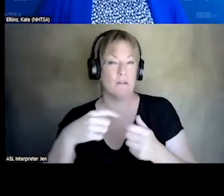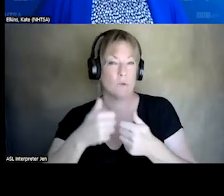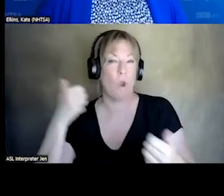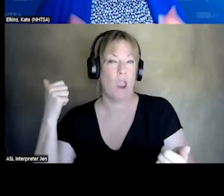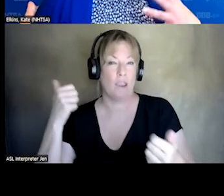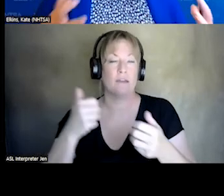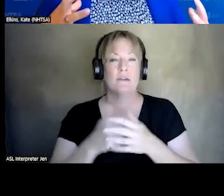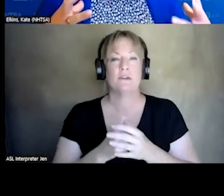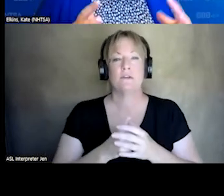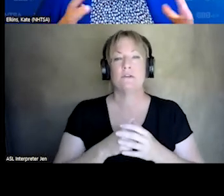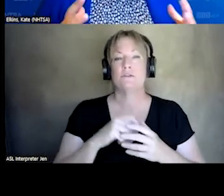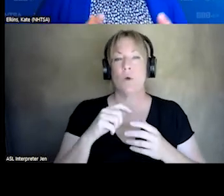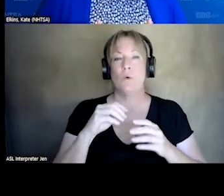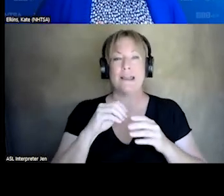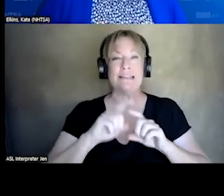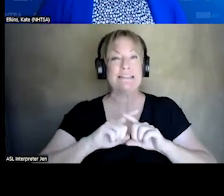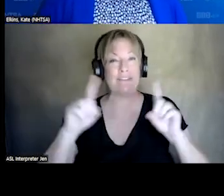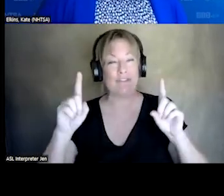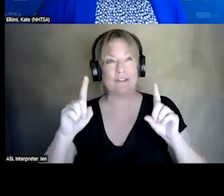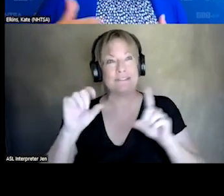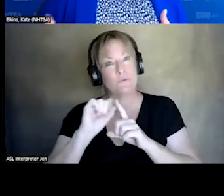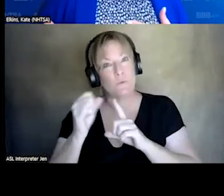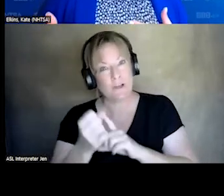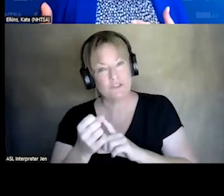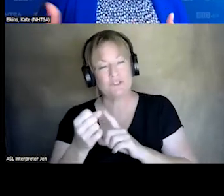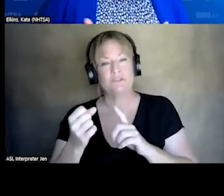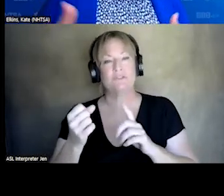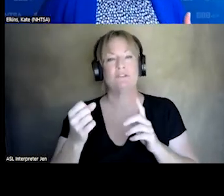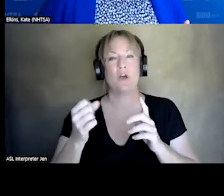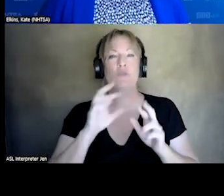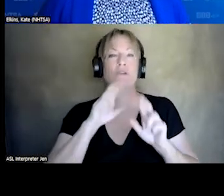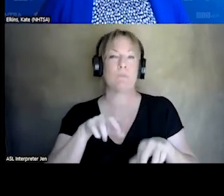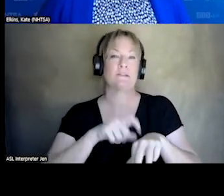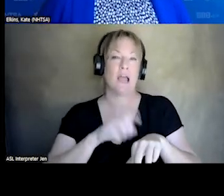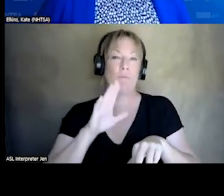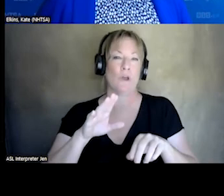WHEN YOU ARE IN A DIFFERENT CONTEXT, THE, THE RESPONSE TIME IS GOING TO SHIFT. GOING TO CHANGE.